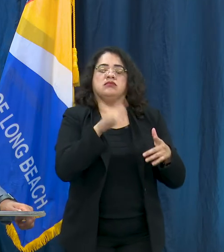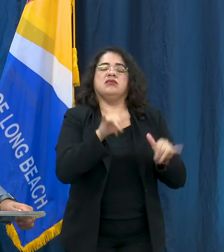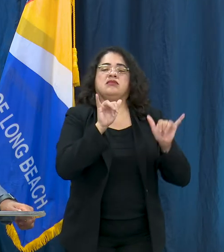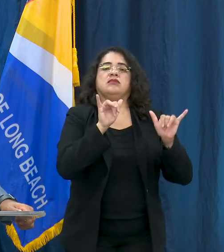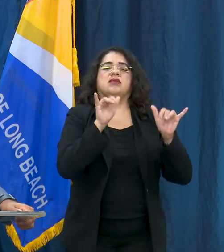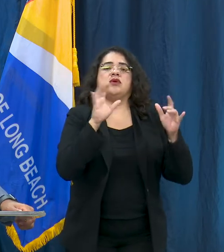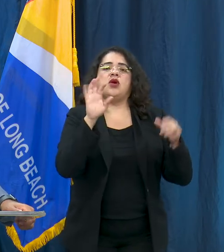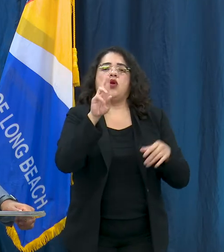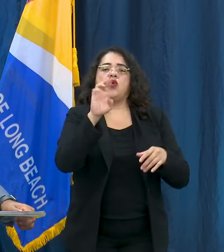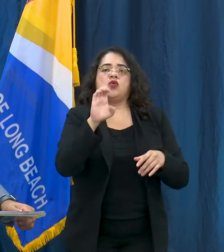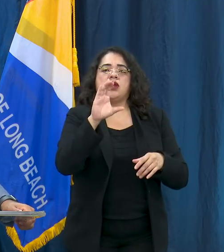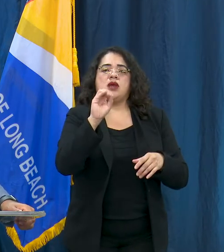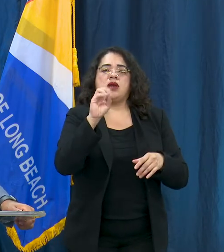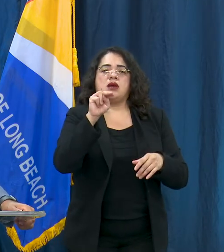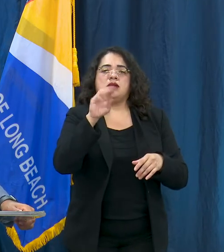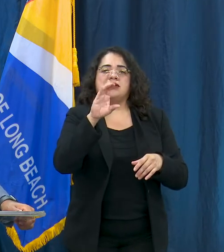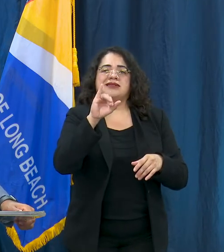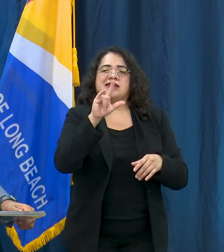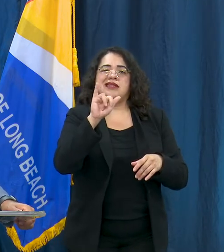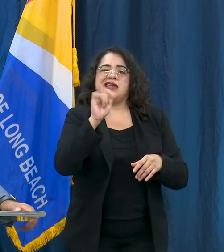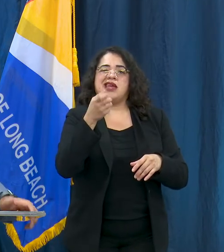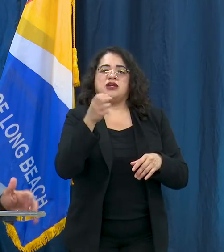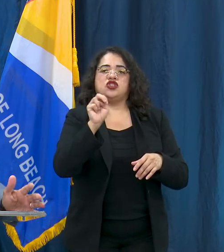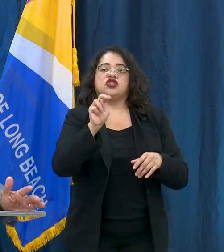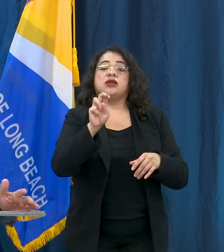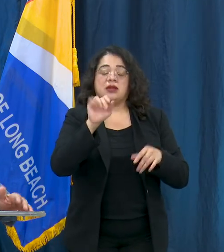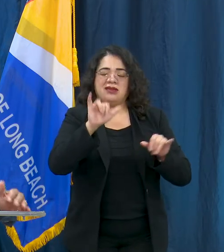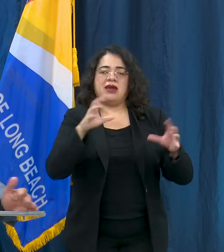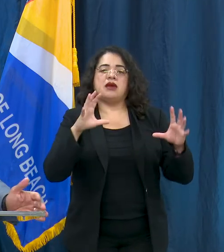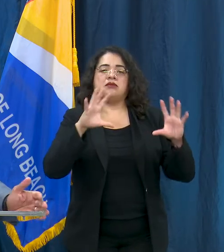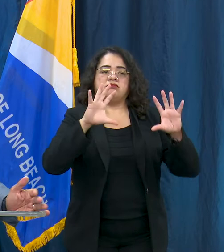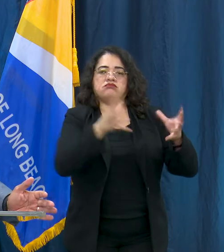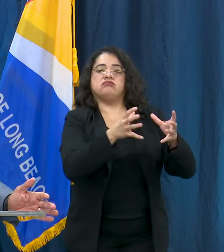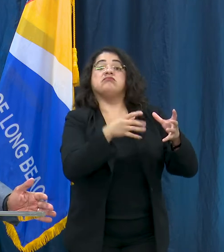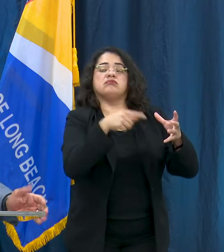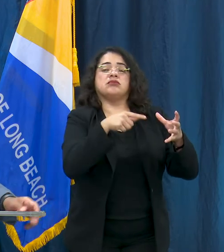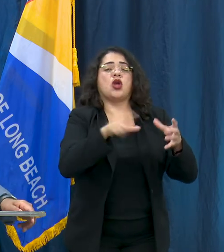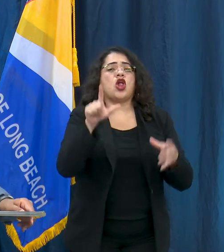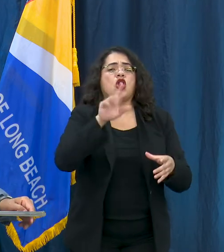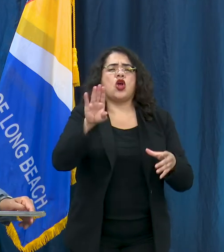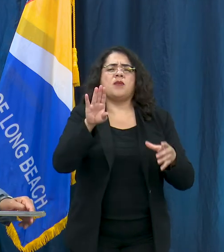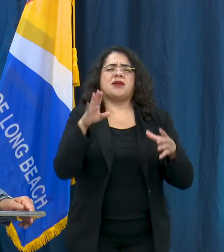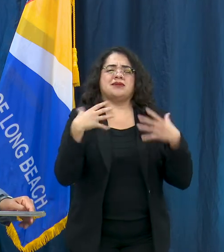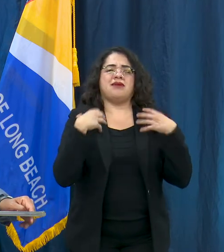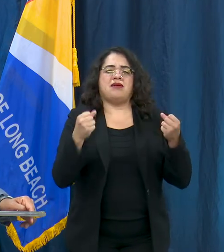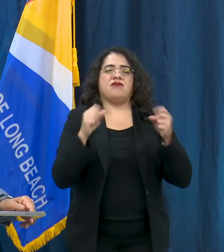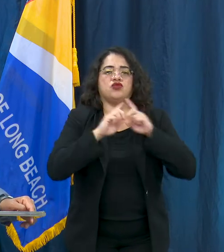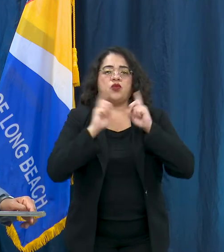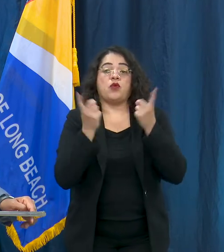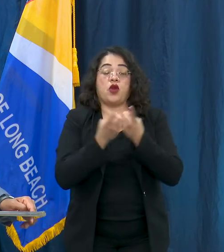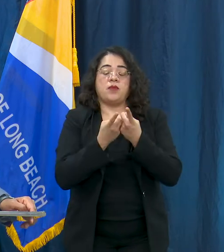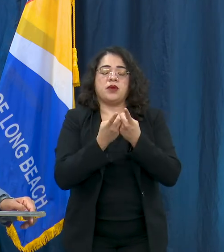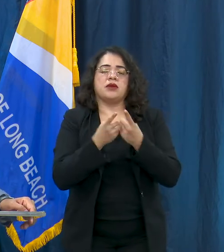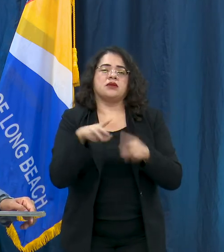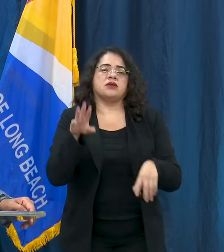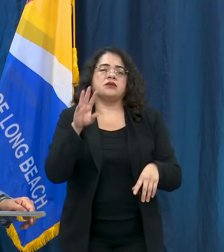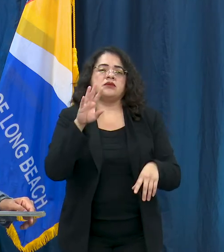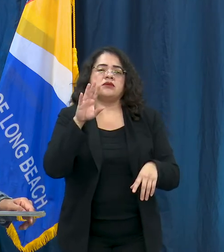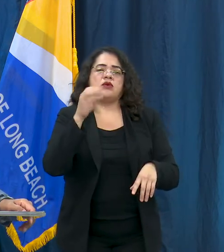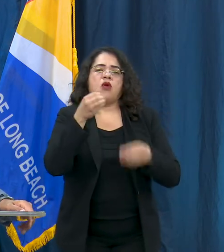more information to please visit if you go to the Long Beach Health Department's website and you go to the Office of Equity